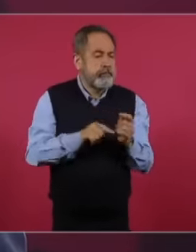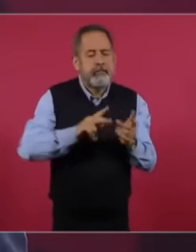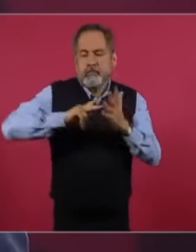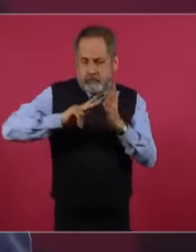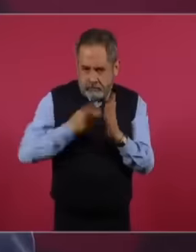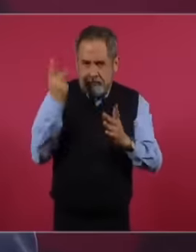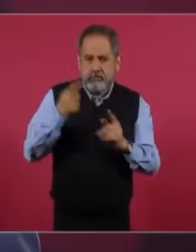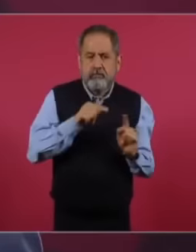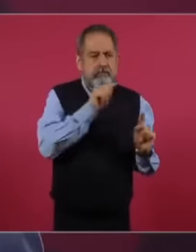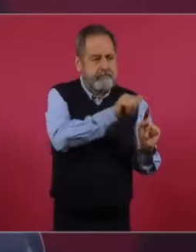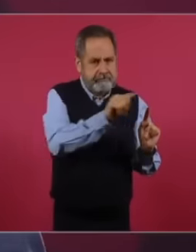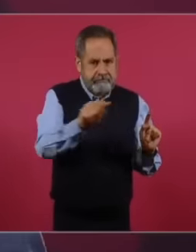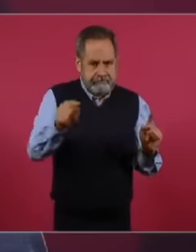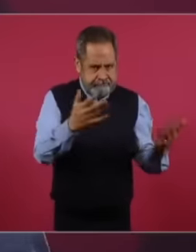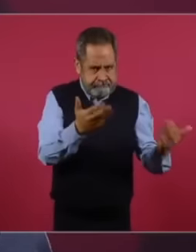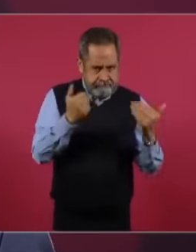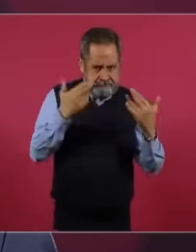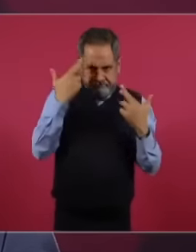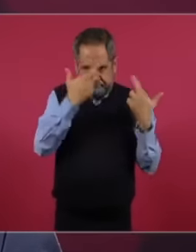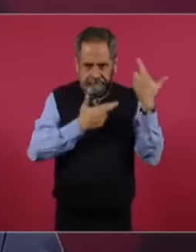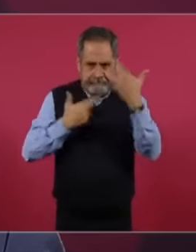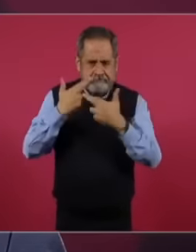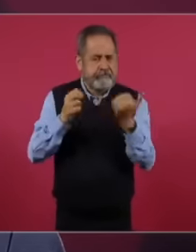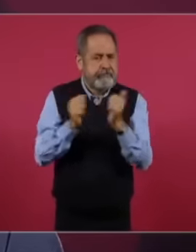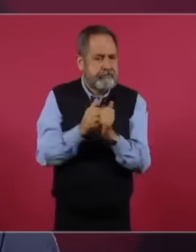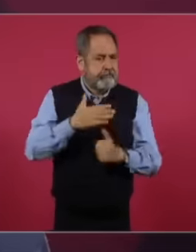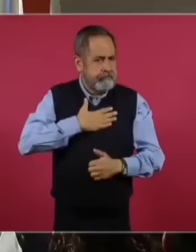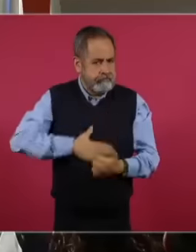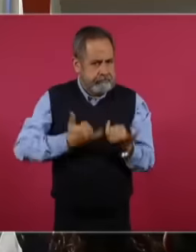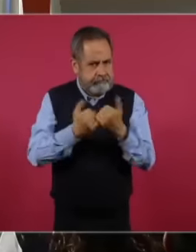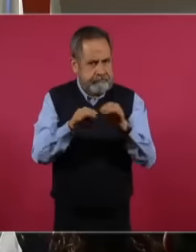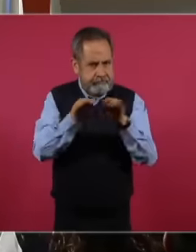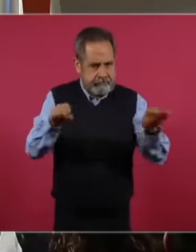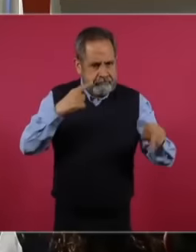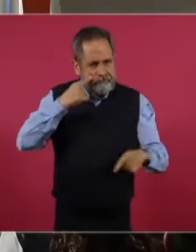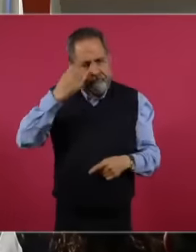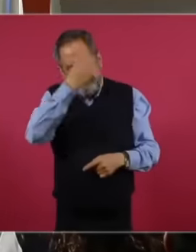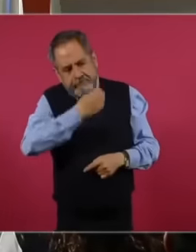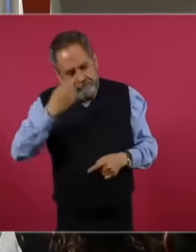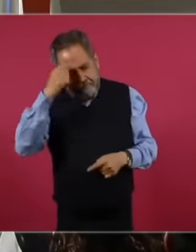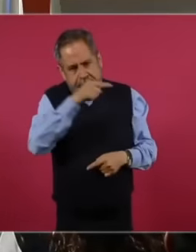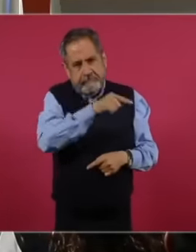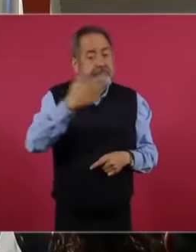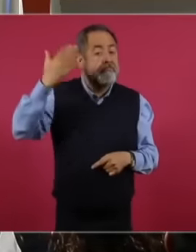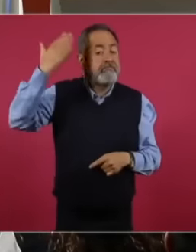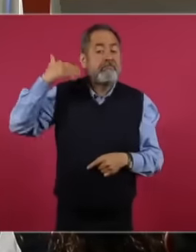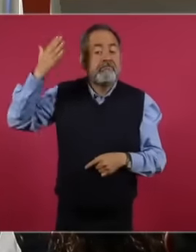allows us to carry out a fair and technical review of the companies that were unfairly overrated.